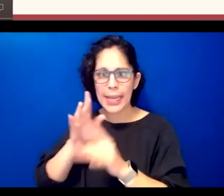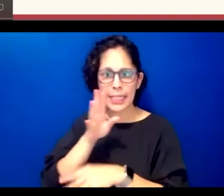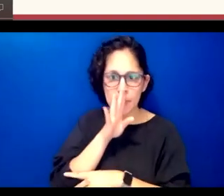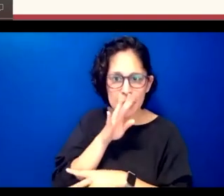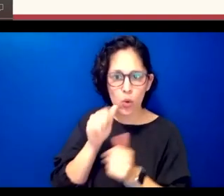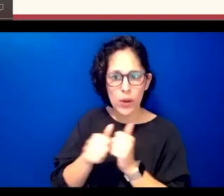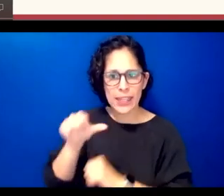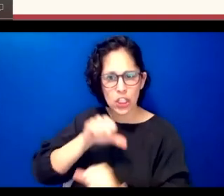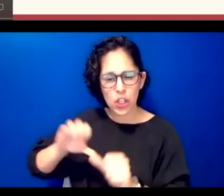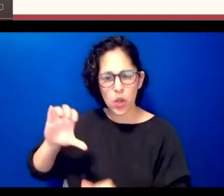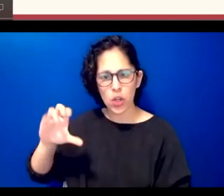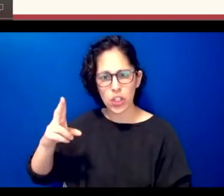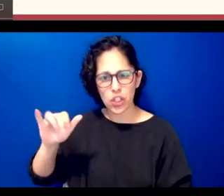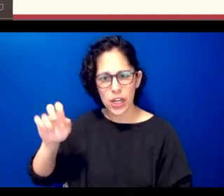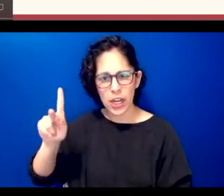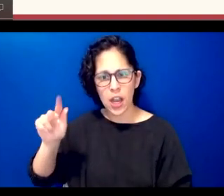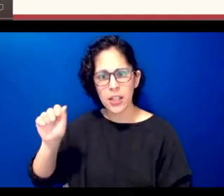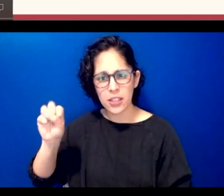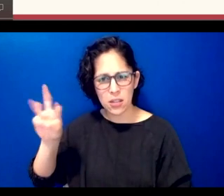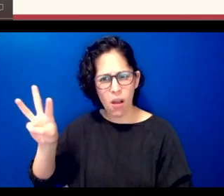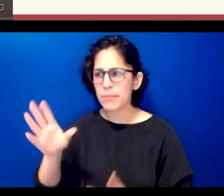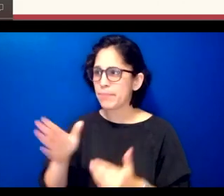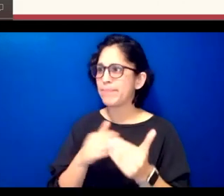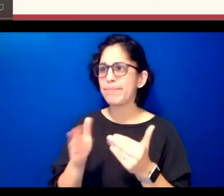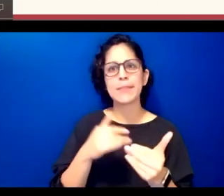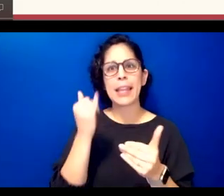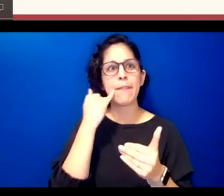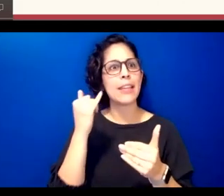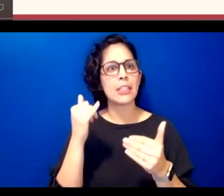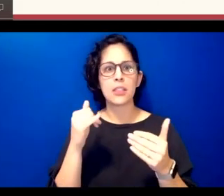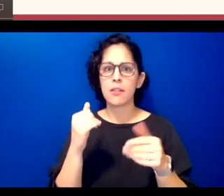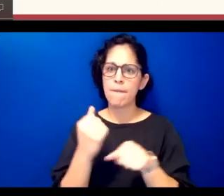it isn't a virtual space it's a new kind of life for our language and this is something